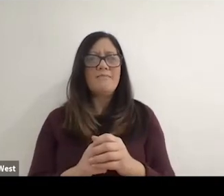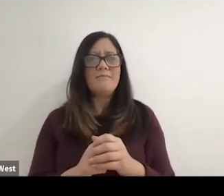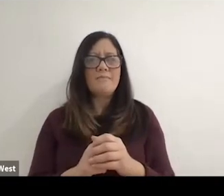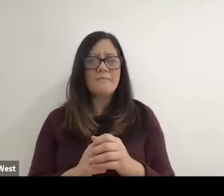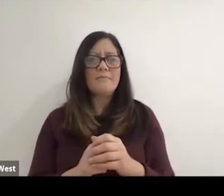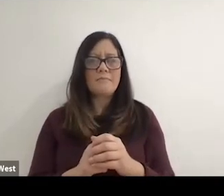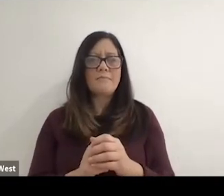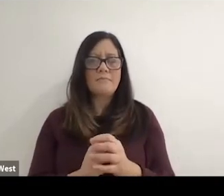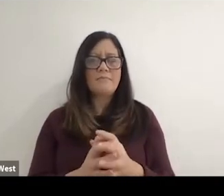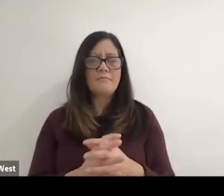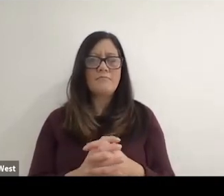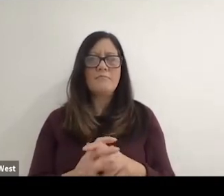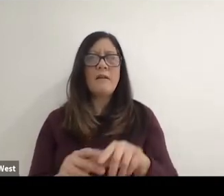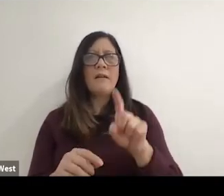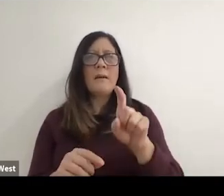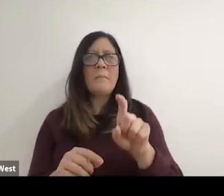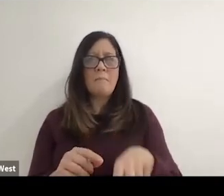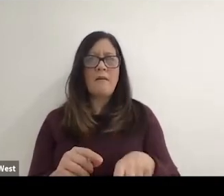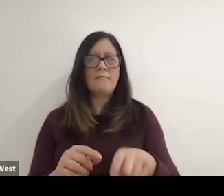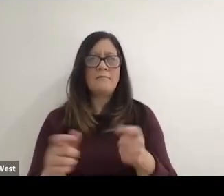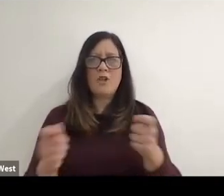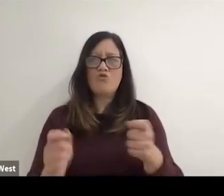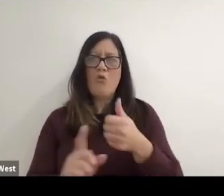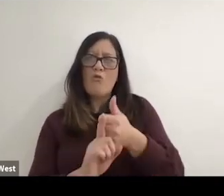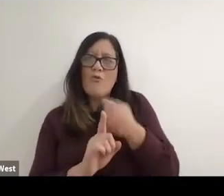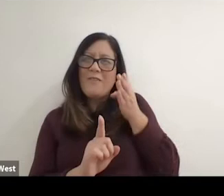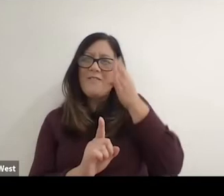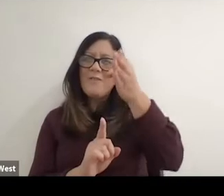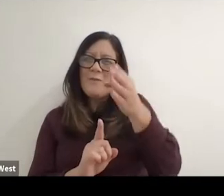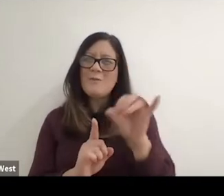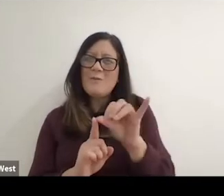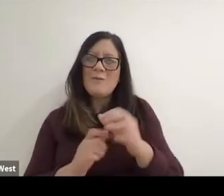of your own destiny if you can to a greater or maybe slightly lesser degree.